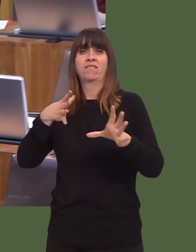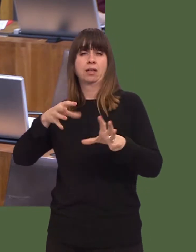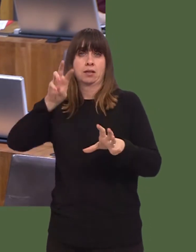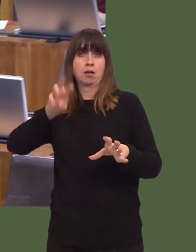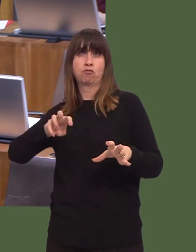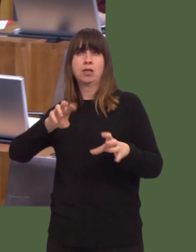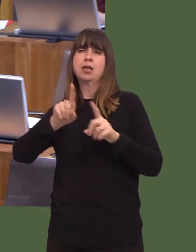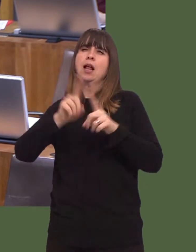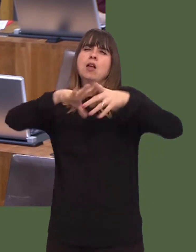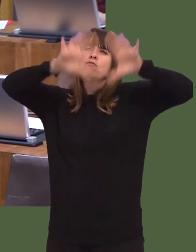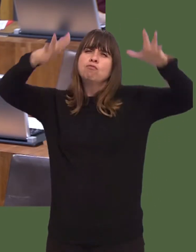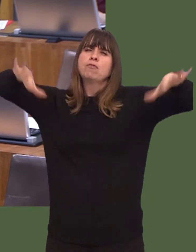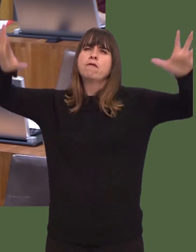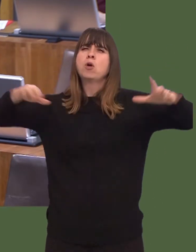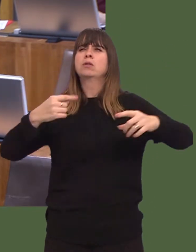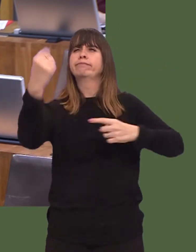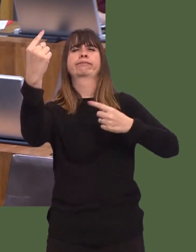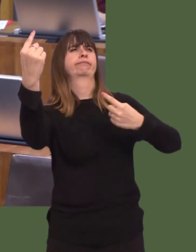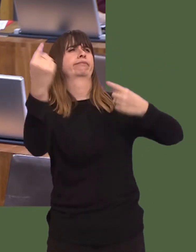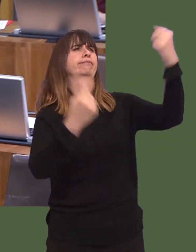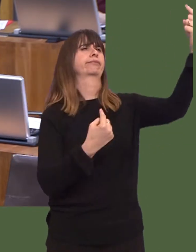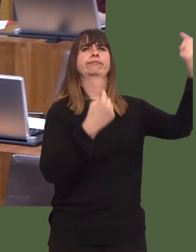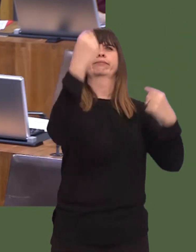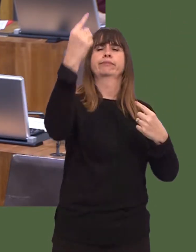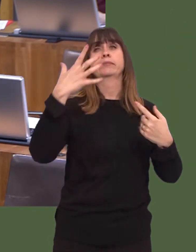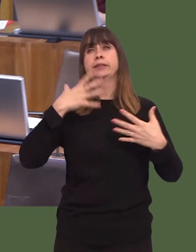There will be other alternatives that will have to be explored for them, such as, for